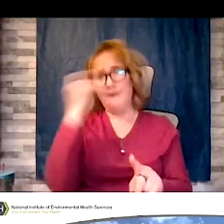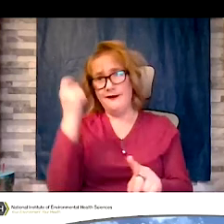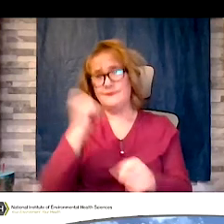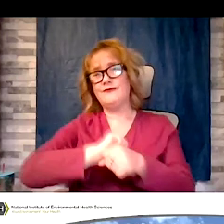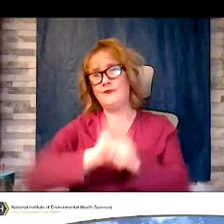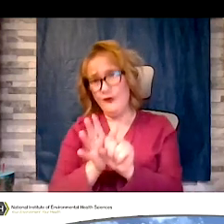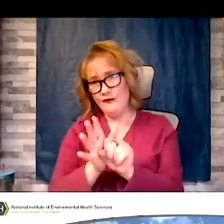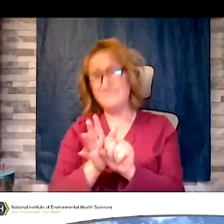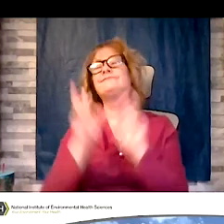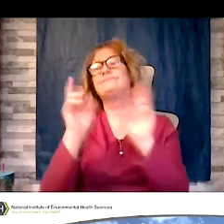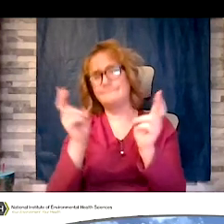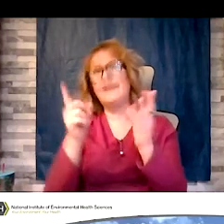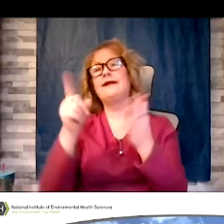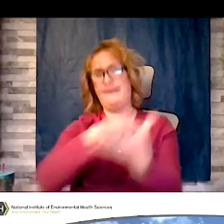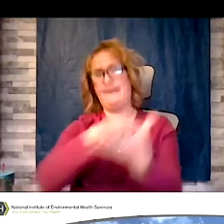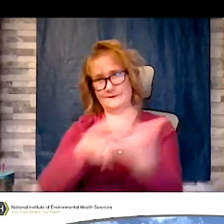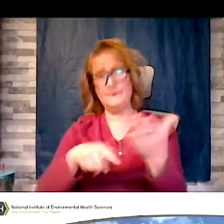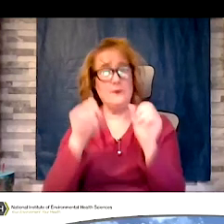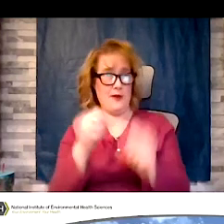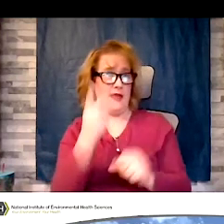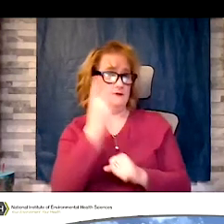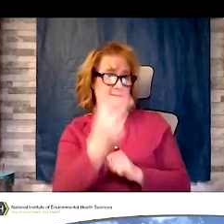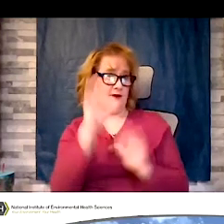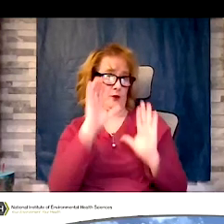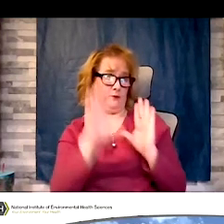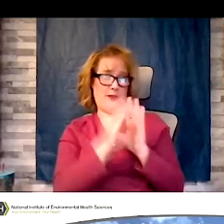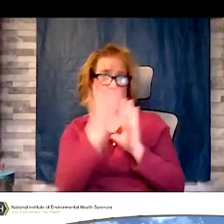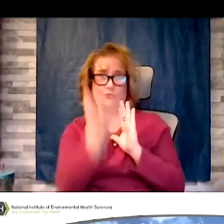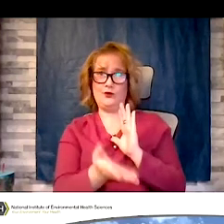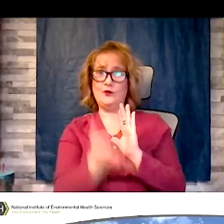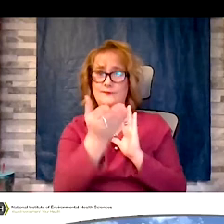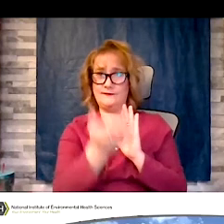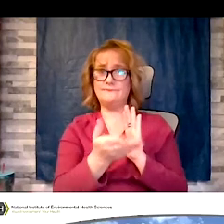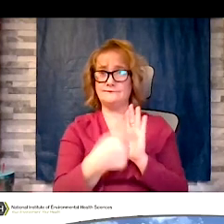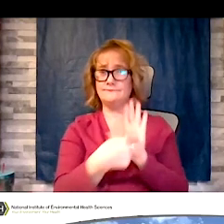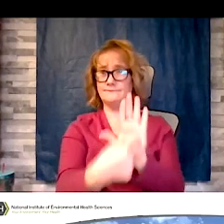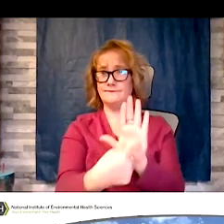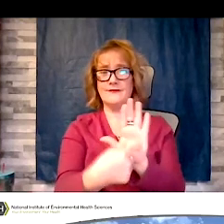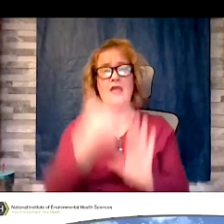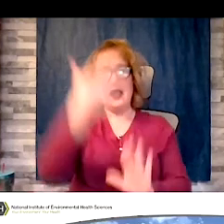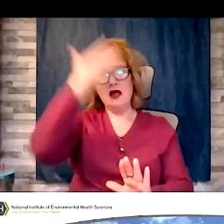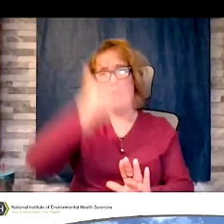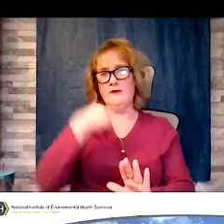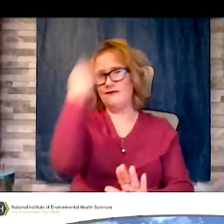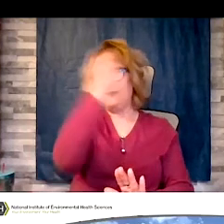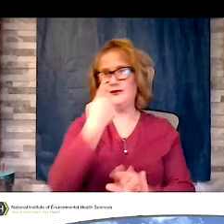see the pictures there, the cover, the faces so unfortunately you can't see them completely but the hatch is